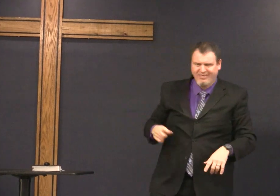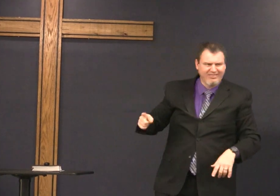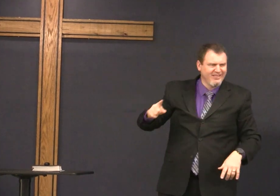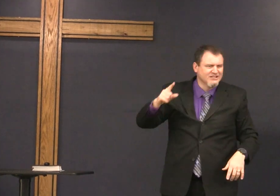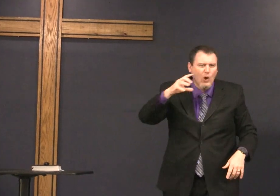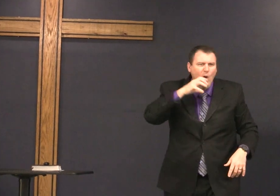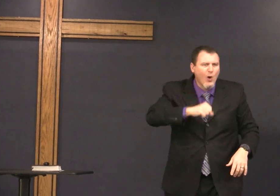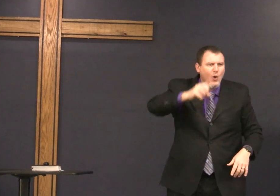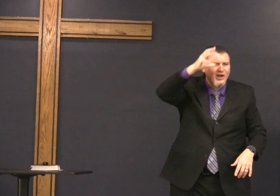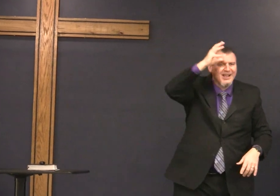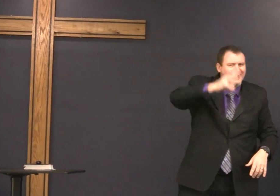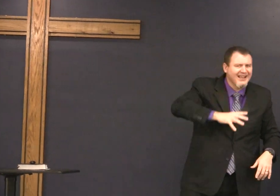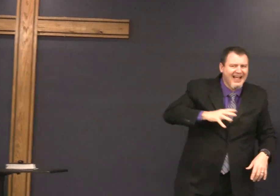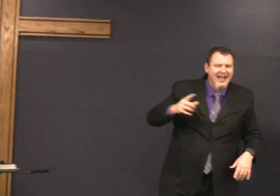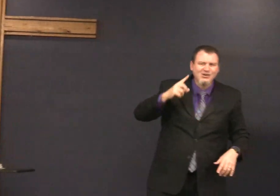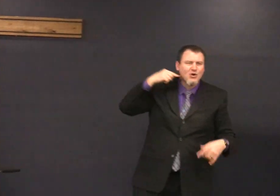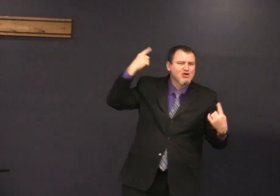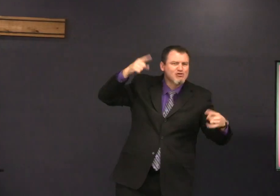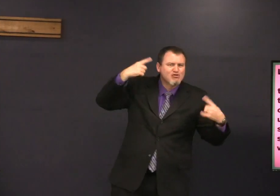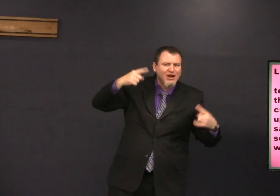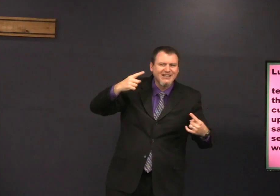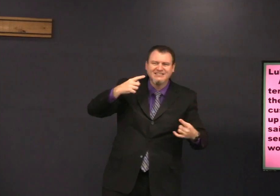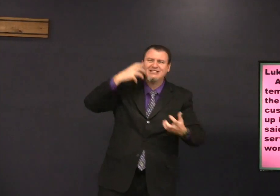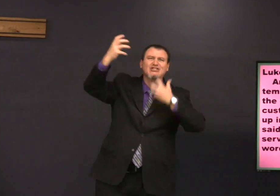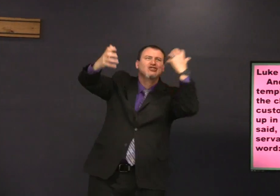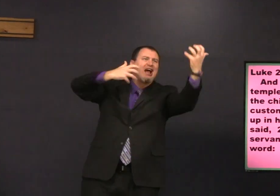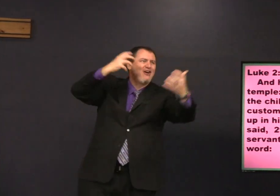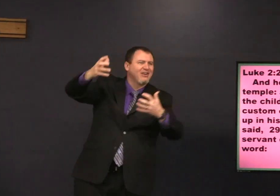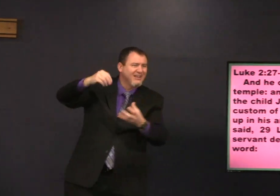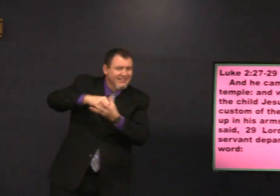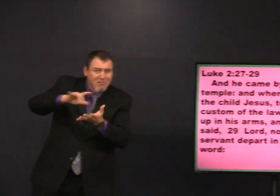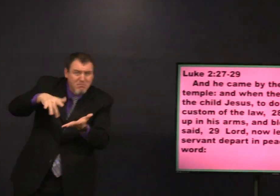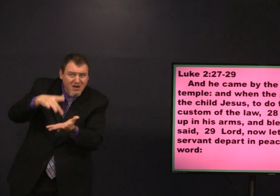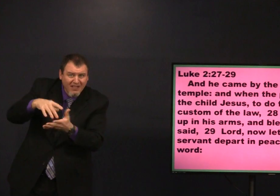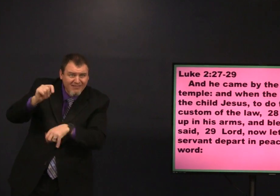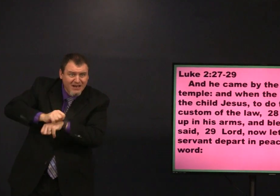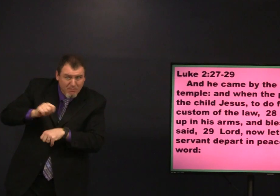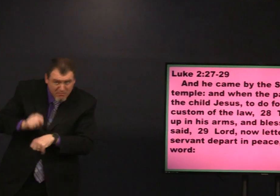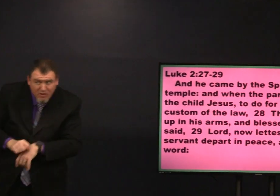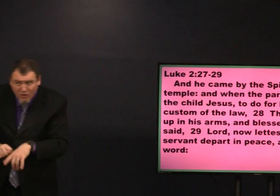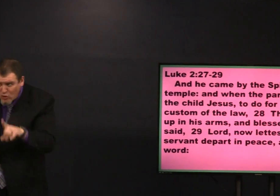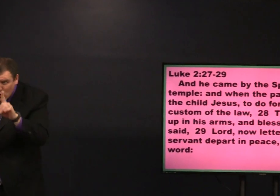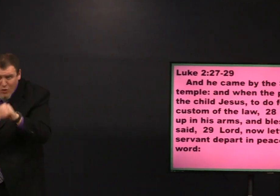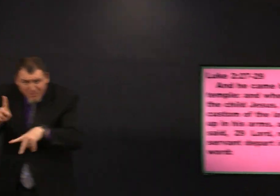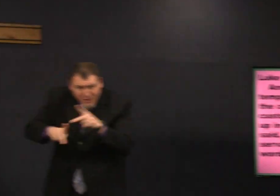imagine the people in the temple seeing this old man has gone crazy shouting in the middle of the Temple